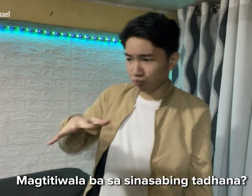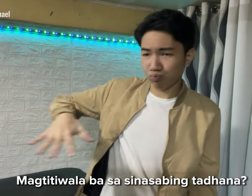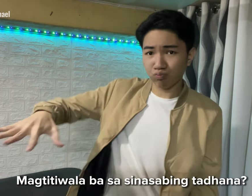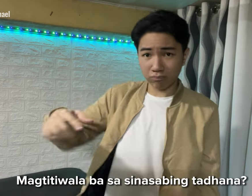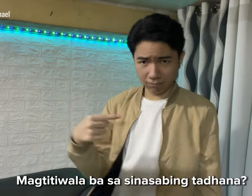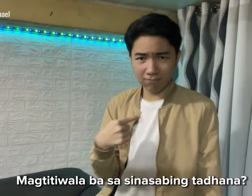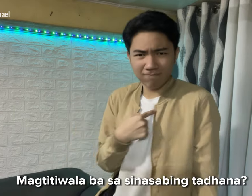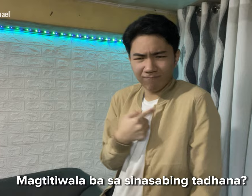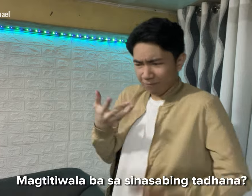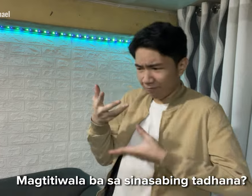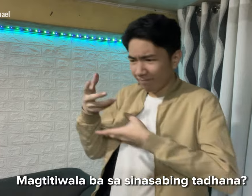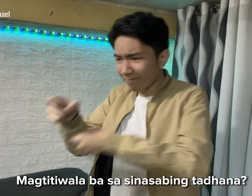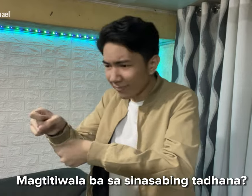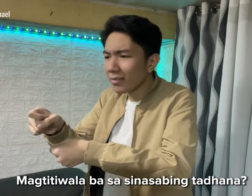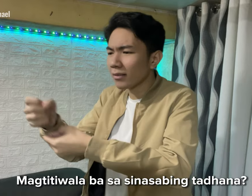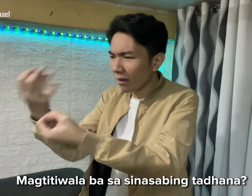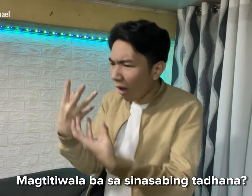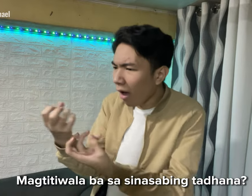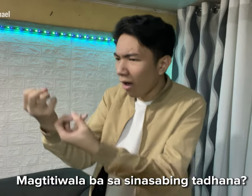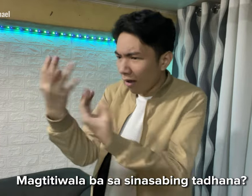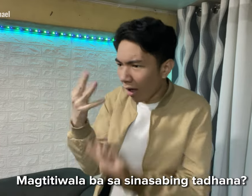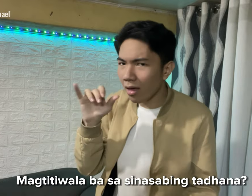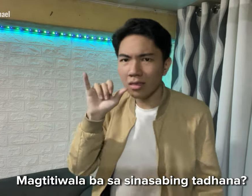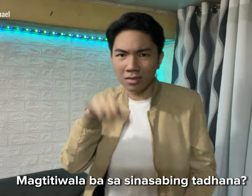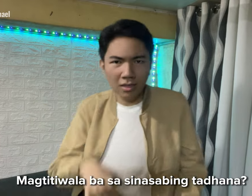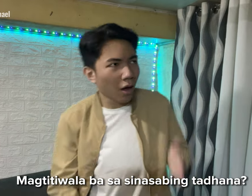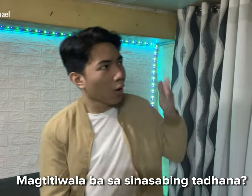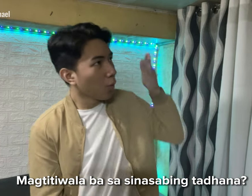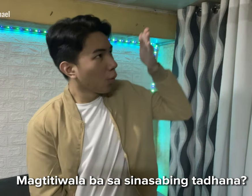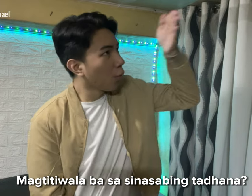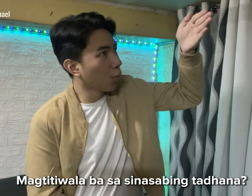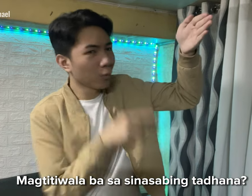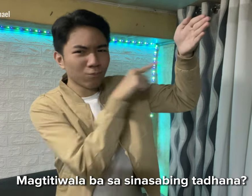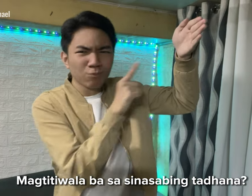Should I put my trust on what they call destiny?